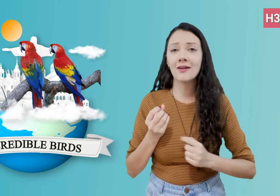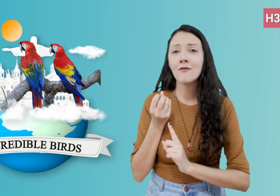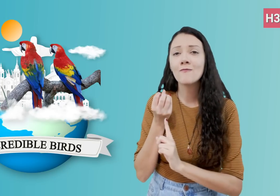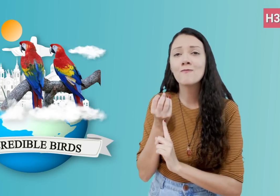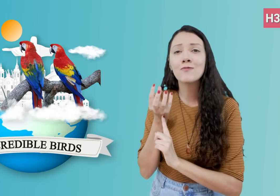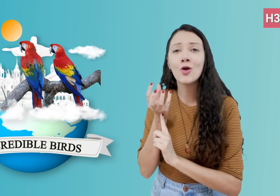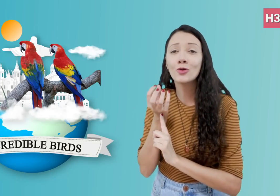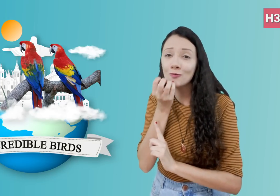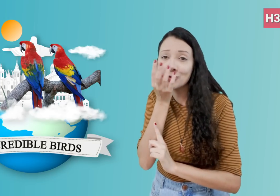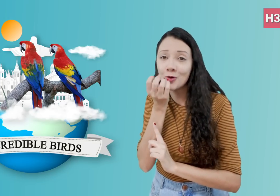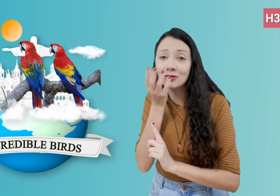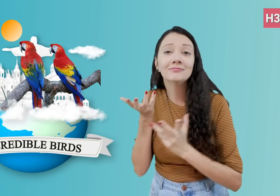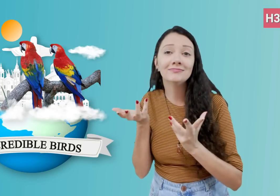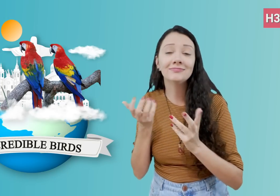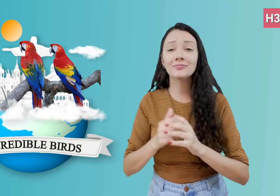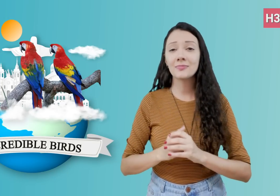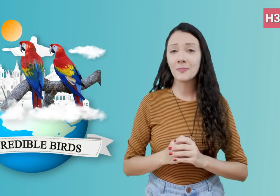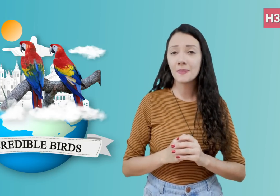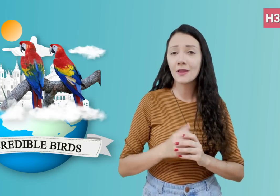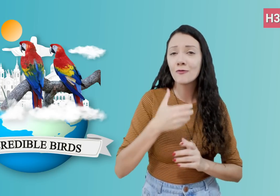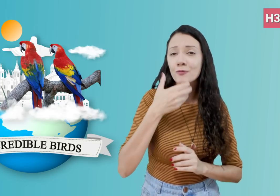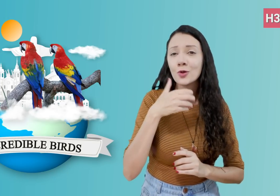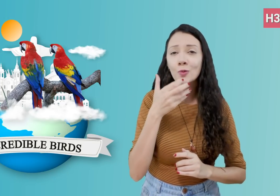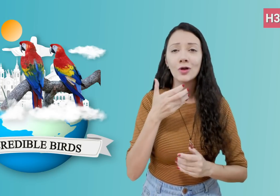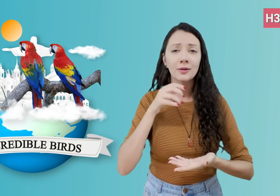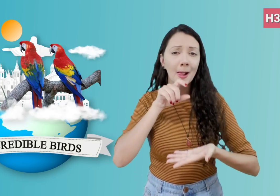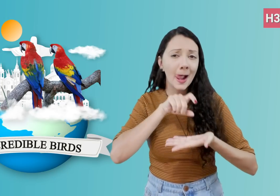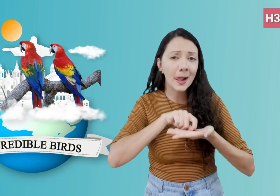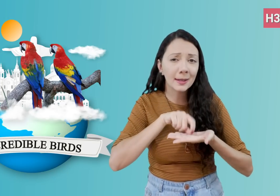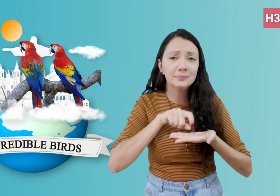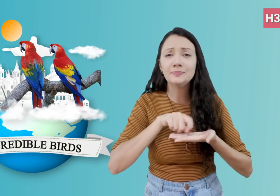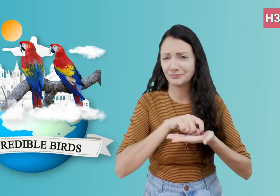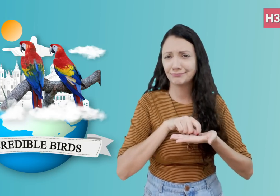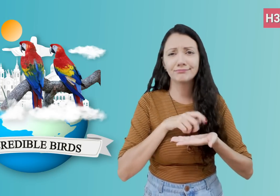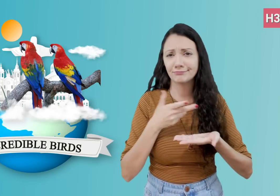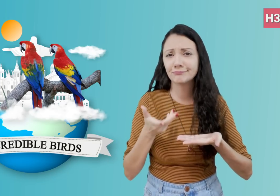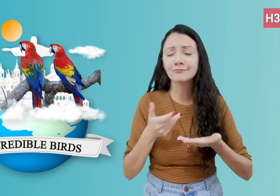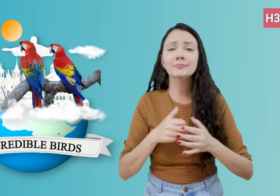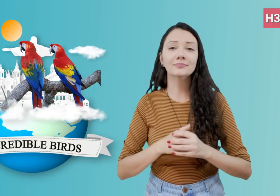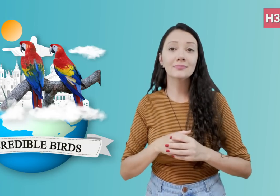They feed on fruits, nuts, seeds, flowers and nectar.